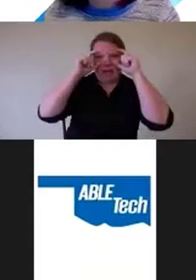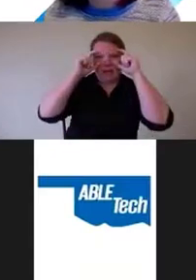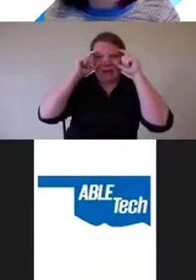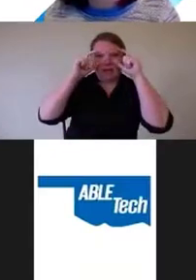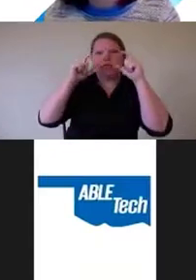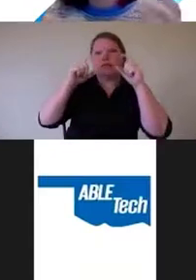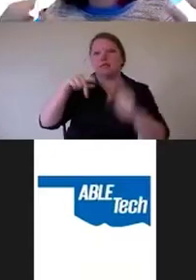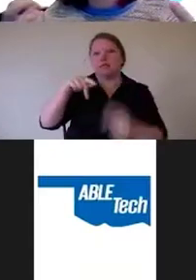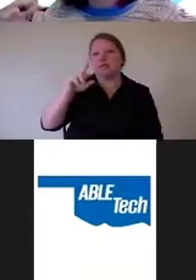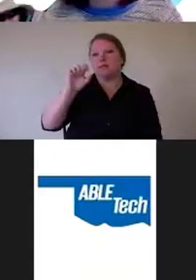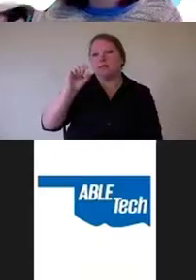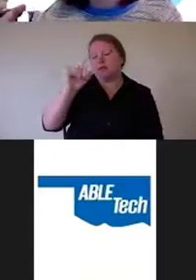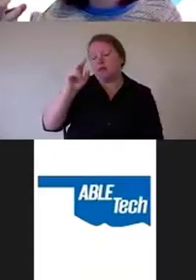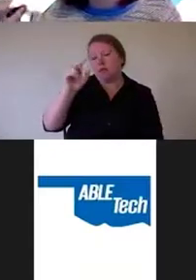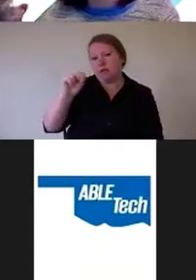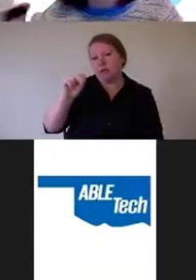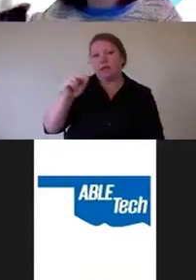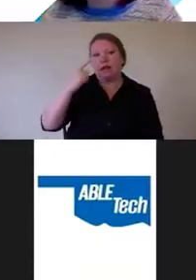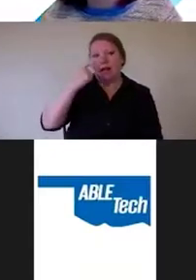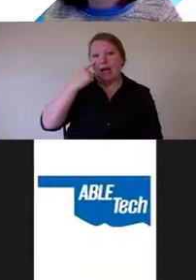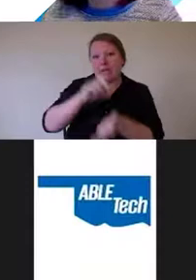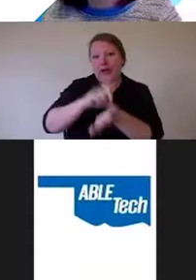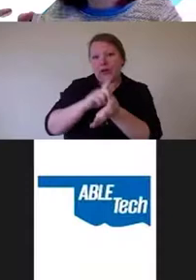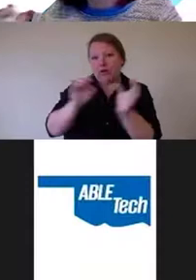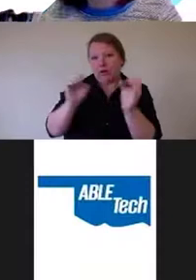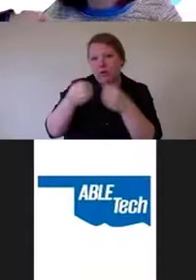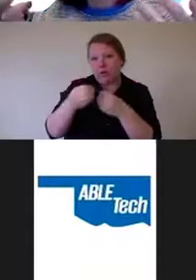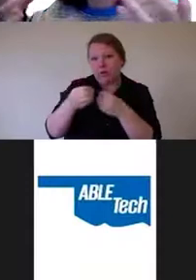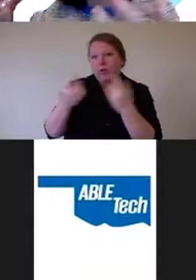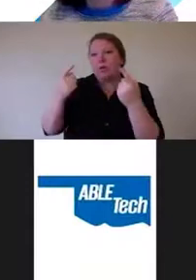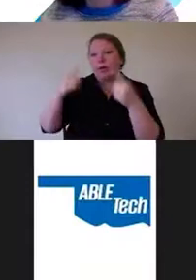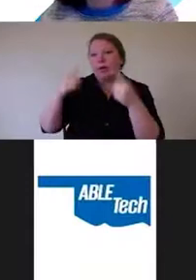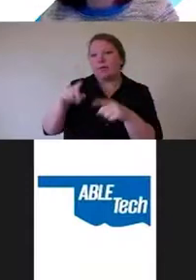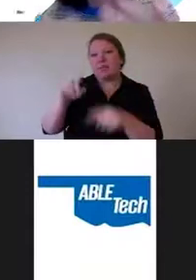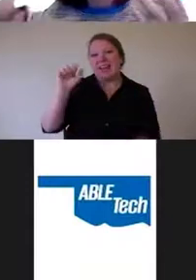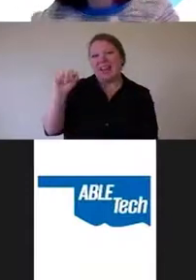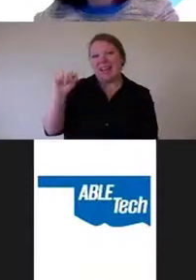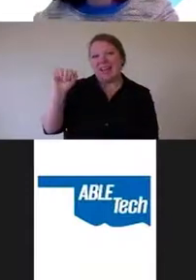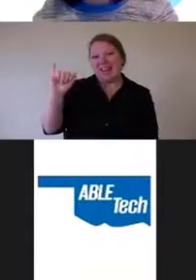And what's happening with the AI generated software is they're